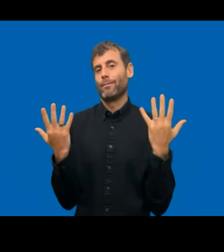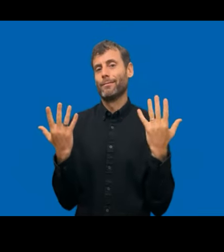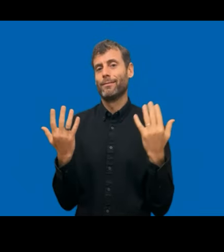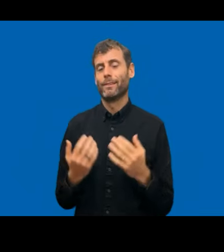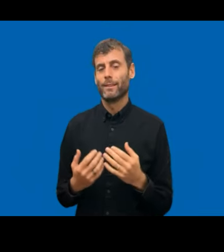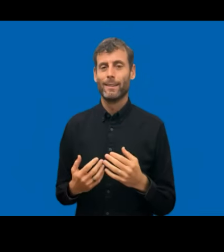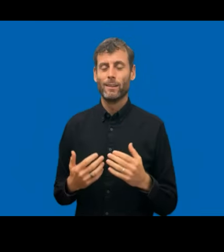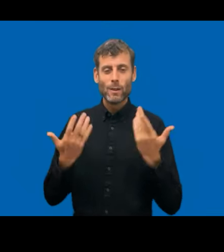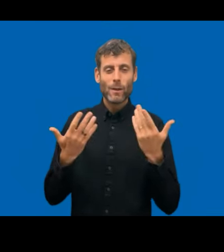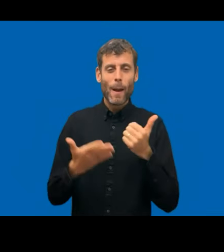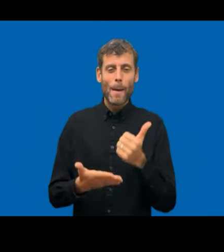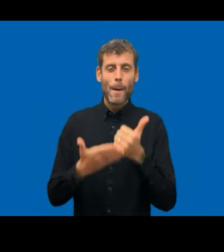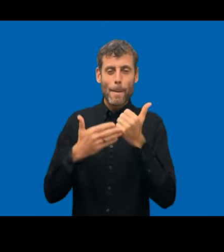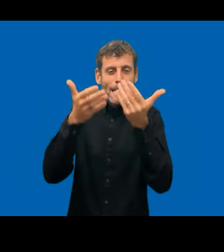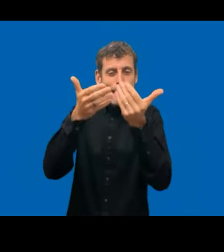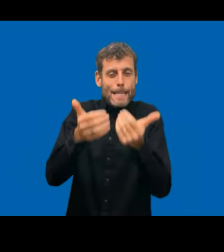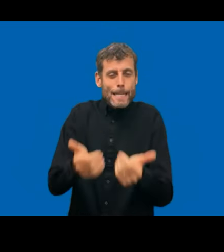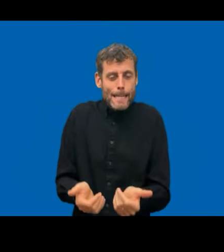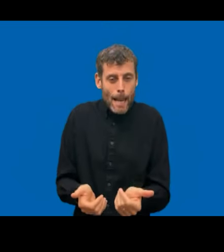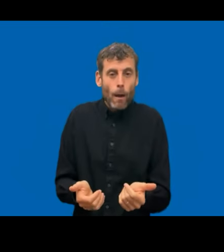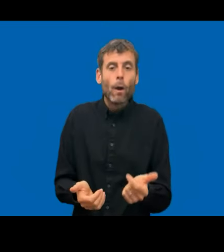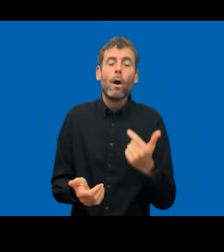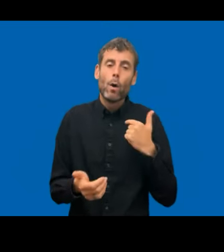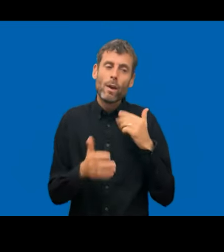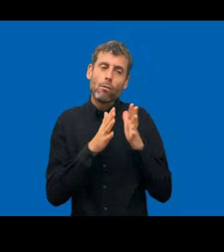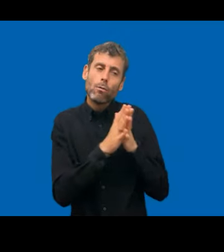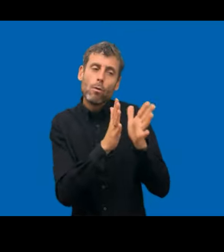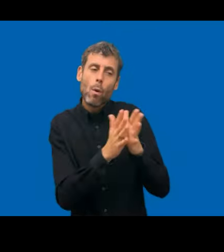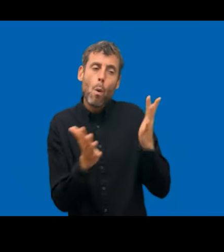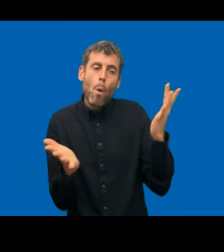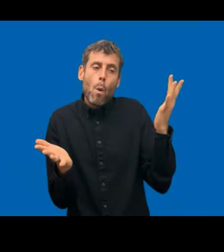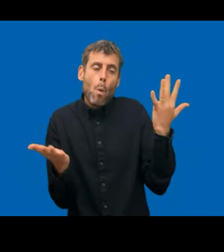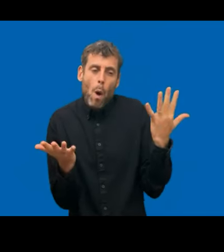choose to do this and why is this why is there failure on this page and so on.